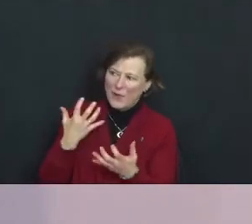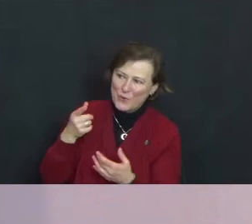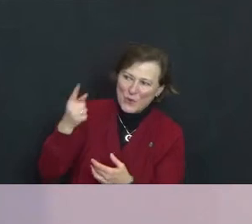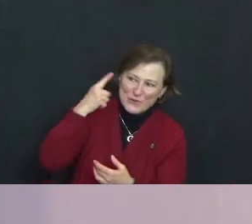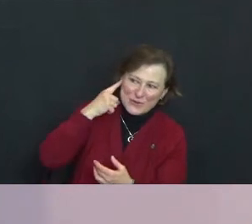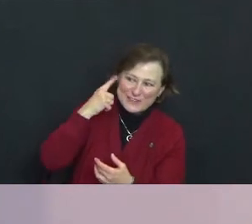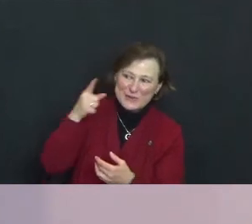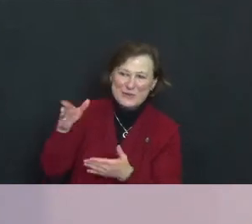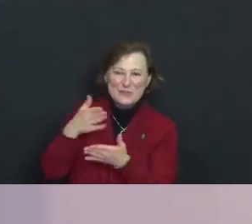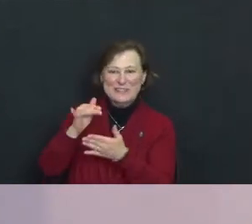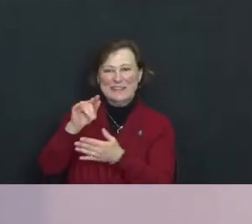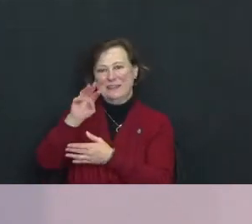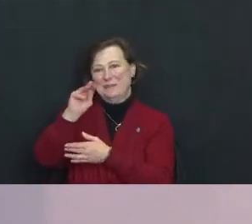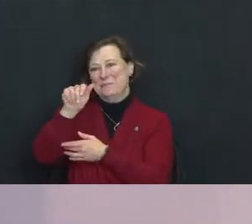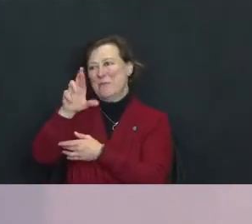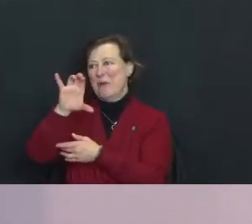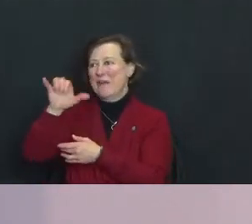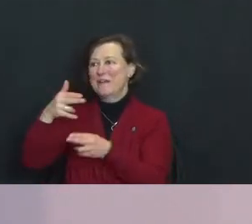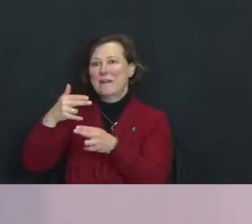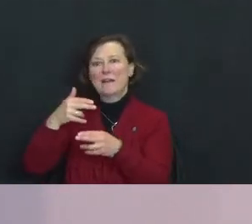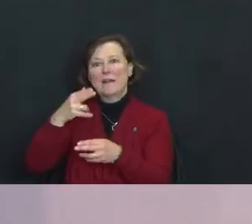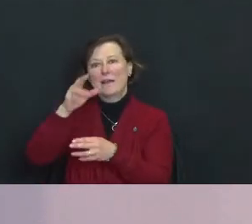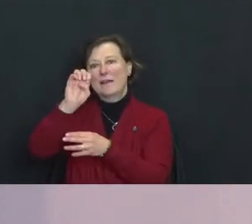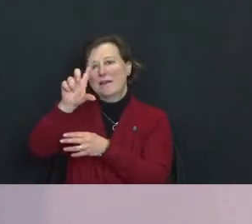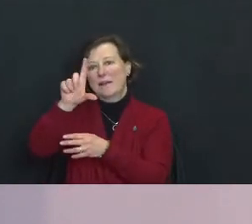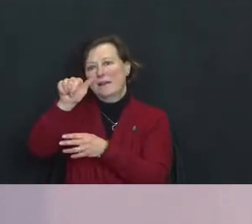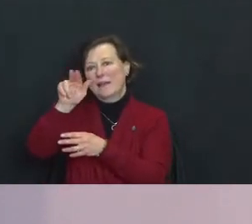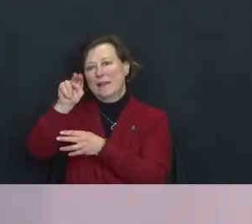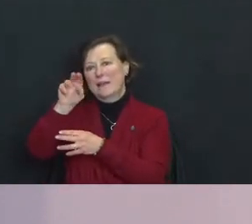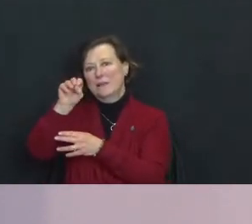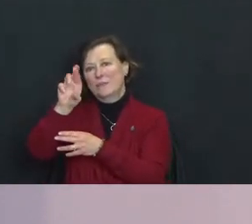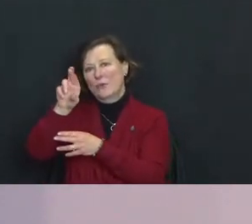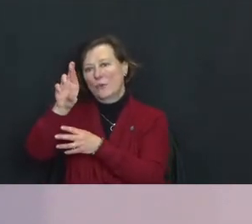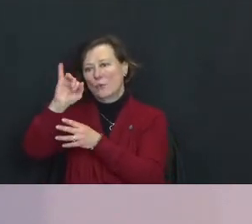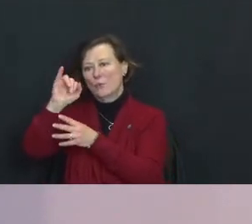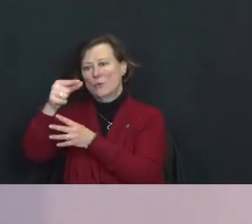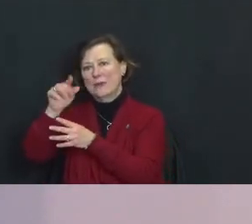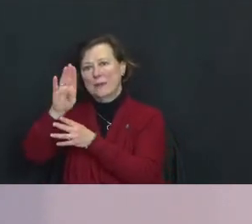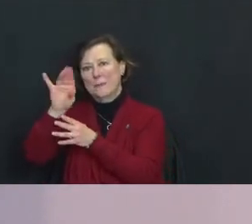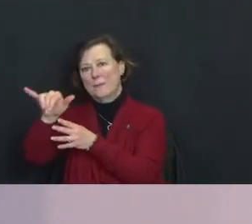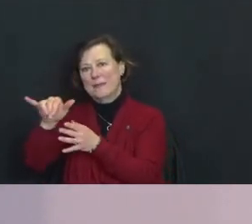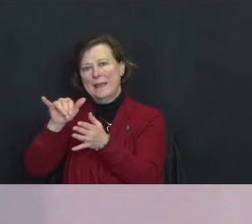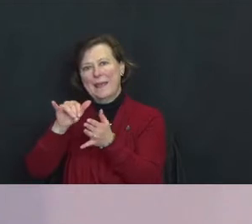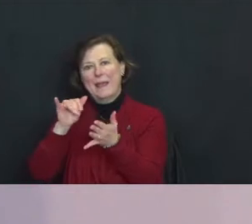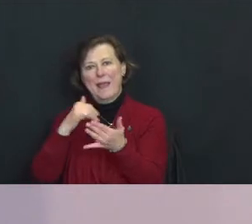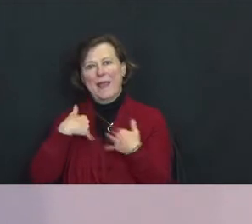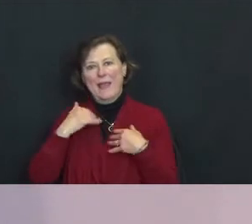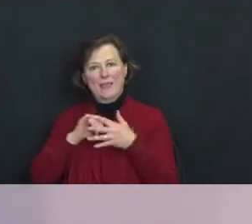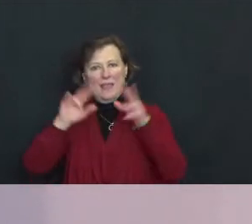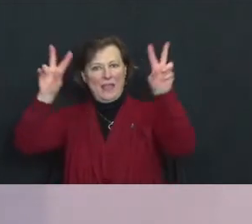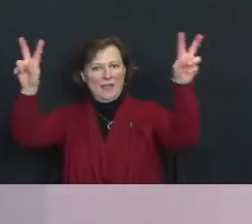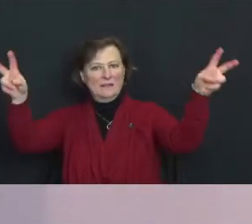Marcia, it's that song Eleanor Rigby, which has that haunting chorus “all the lonely